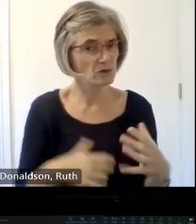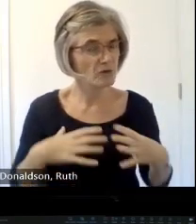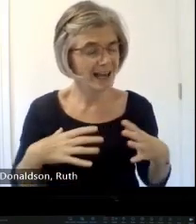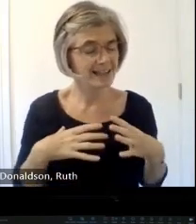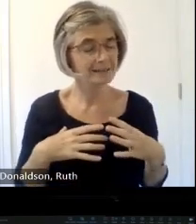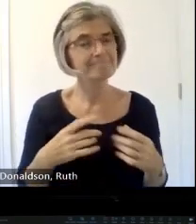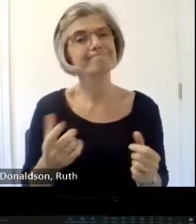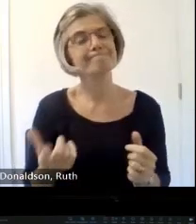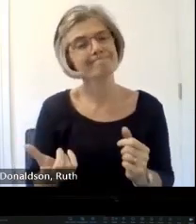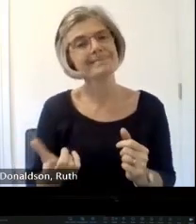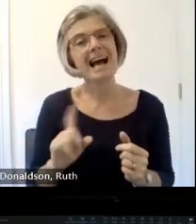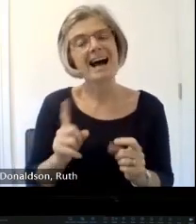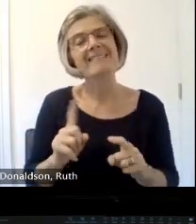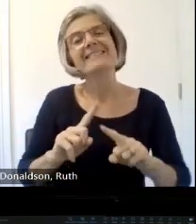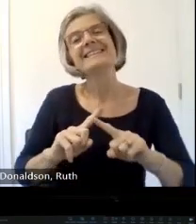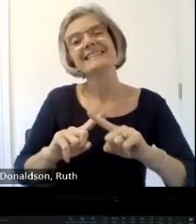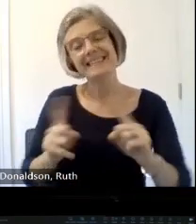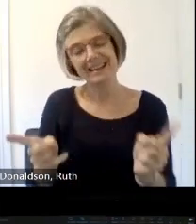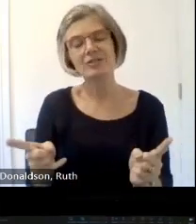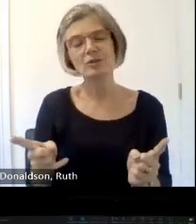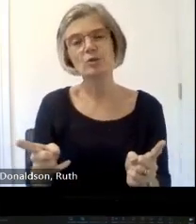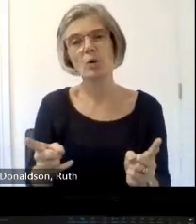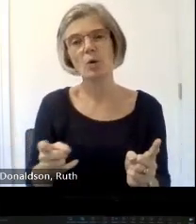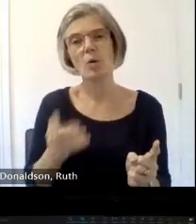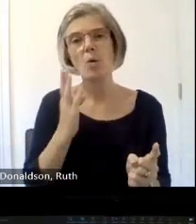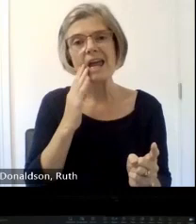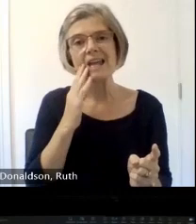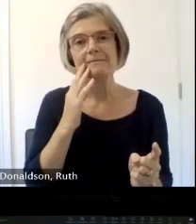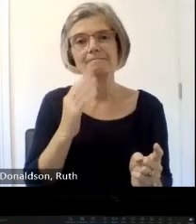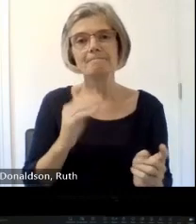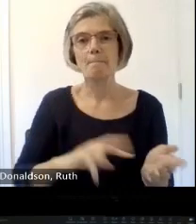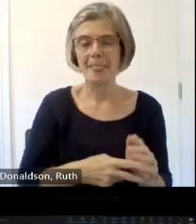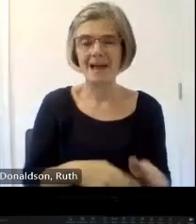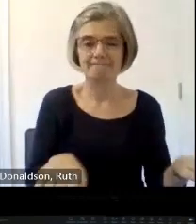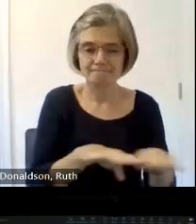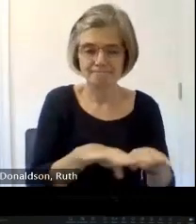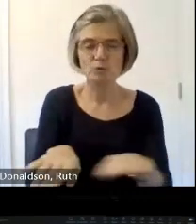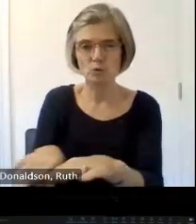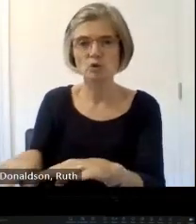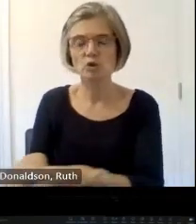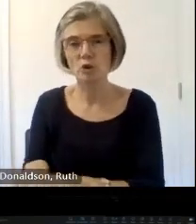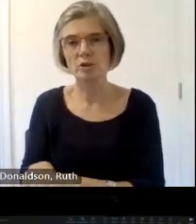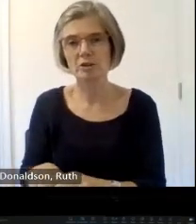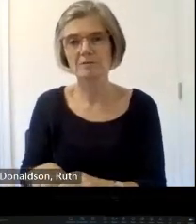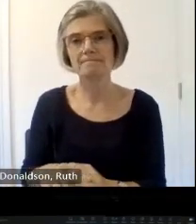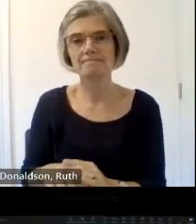an inventory being done but the inventory isn't necessarily as thorough as we might